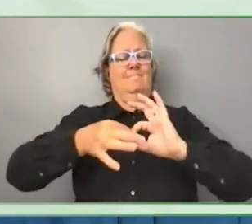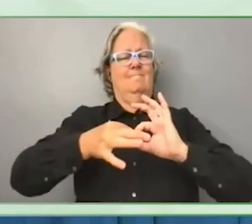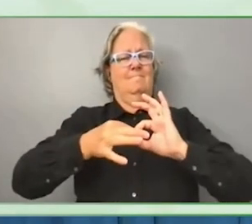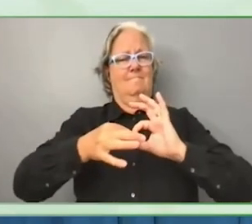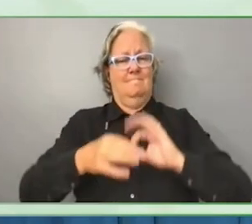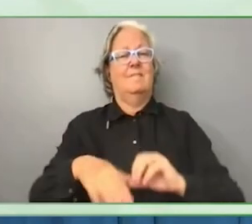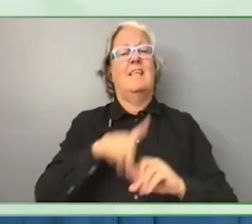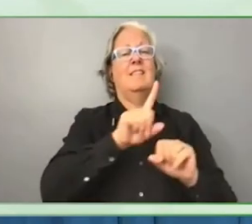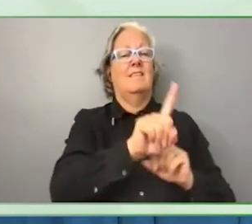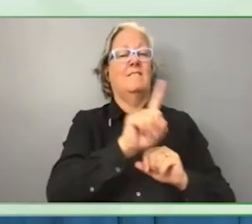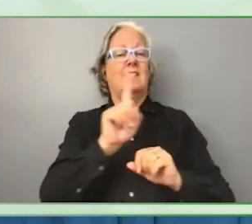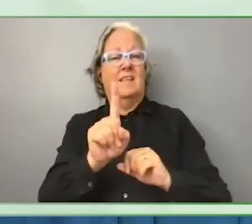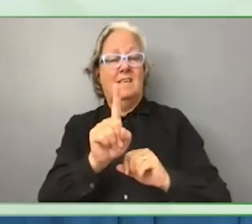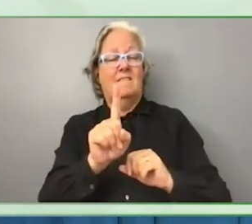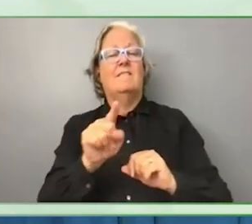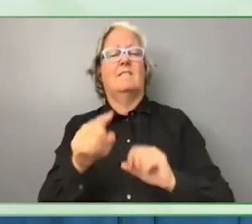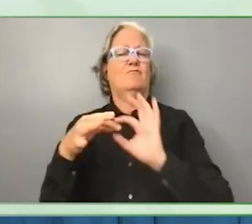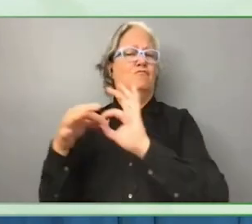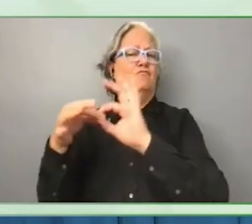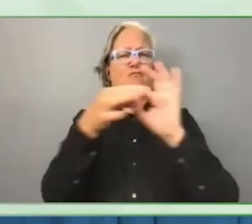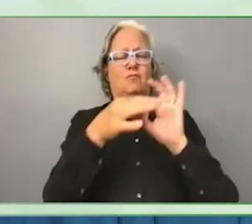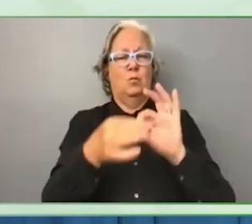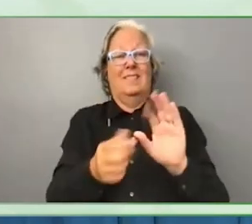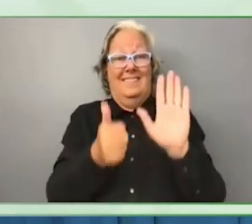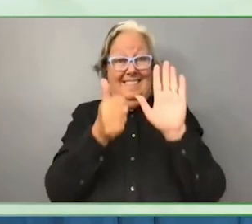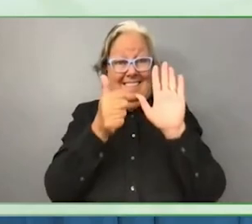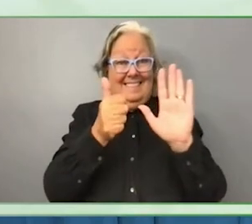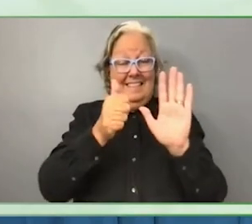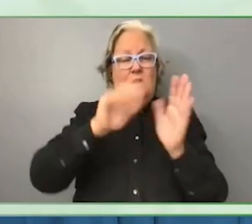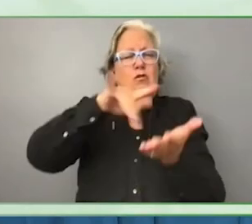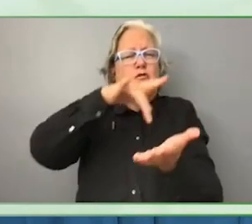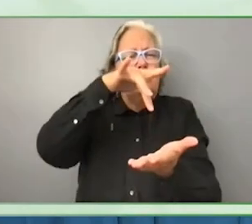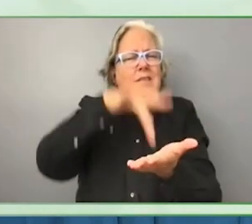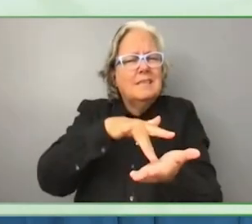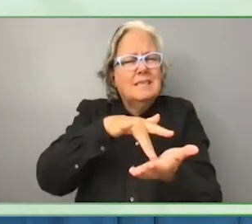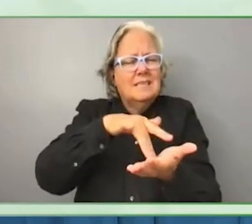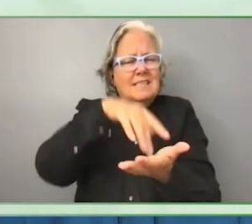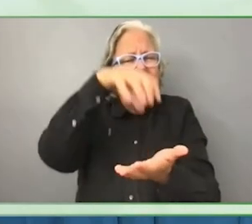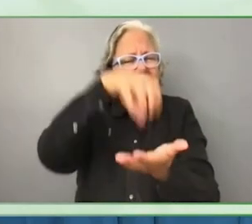They set up a league for historical accessible cities by